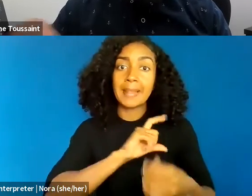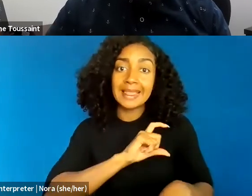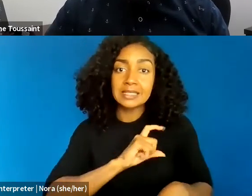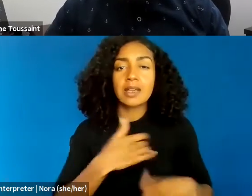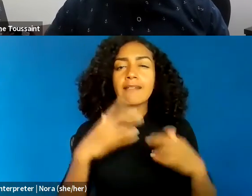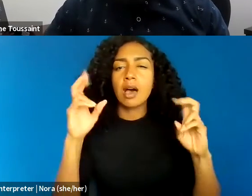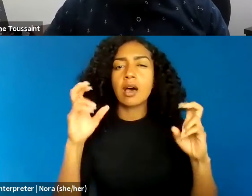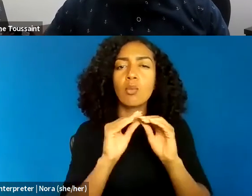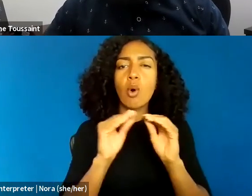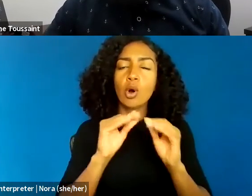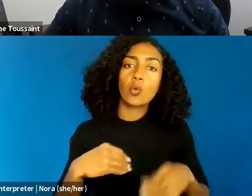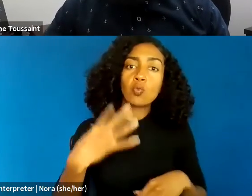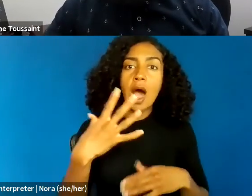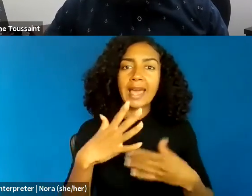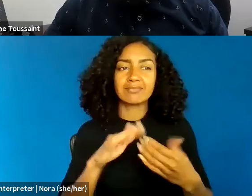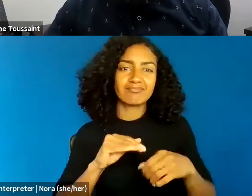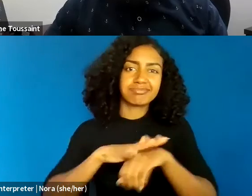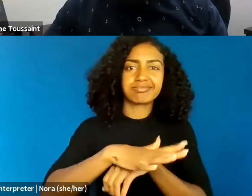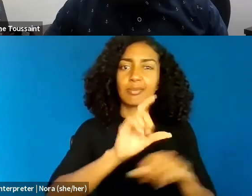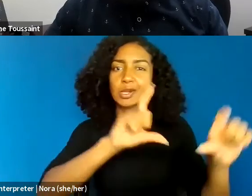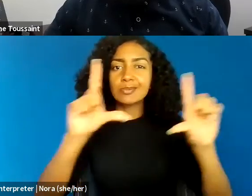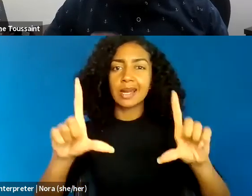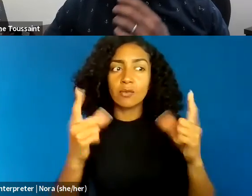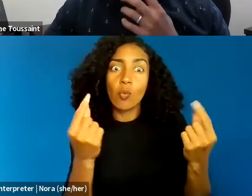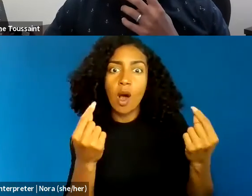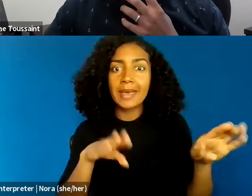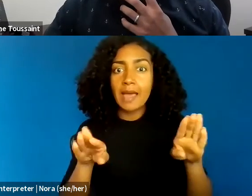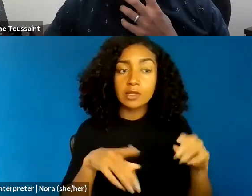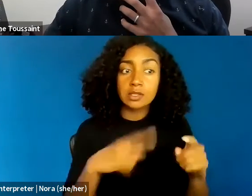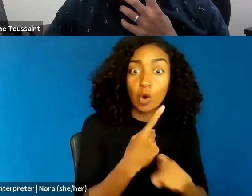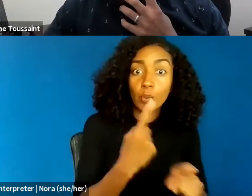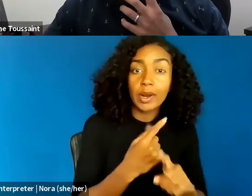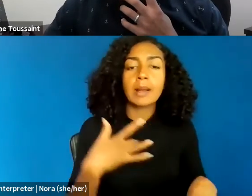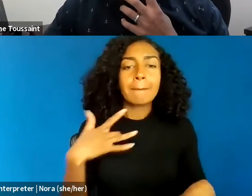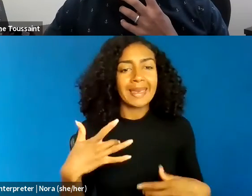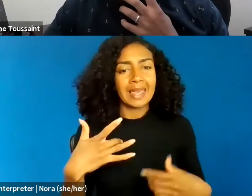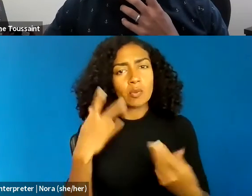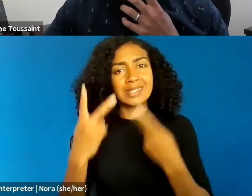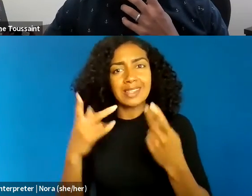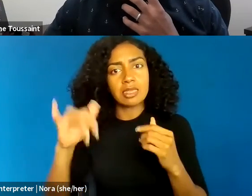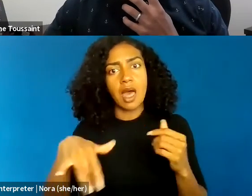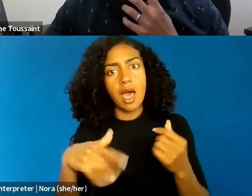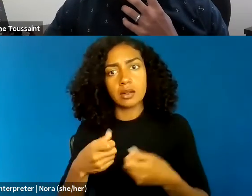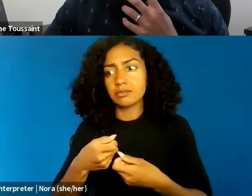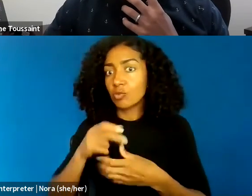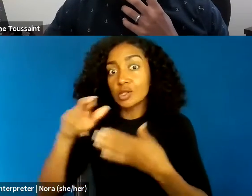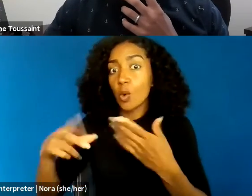And it sounds like respectability politics both supports Blackness being seen as fighting words, or is the go-to logic for proving